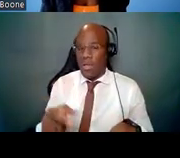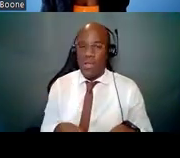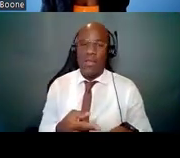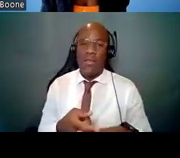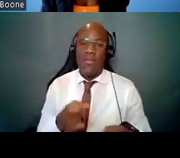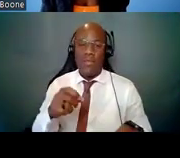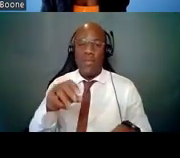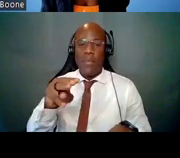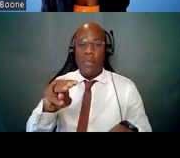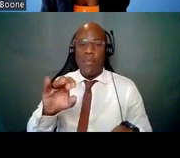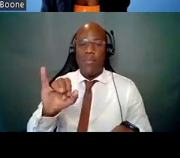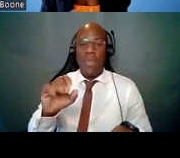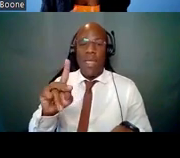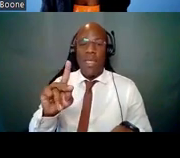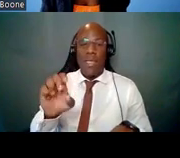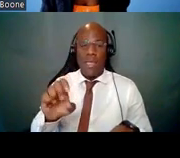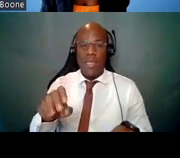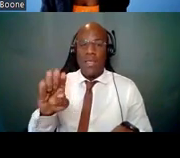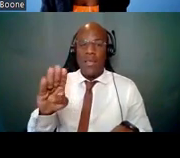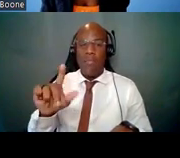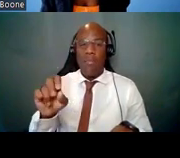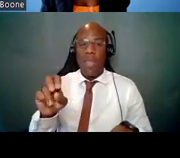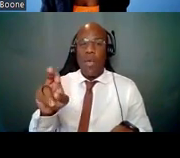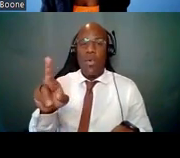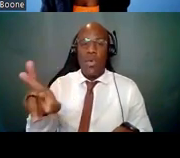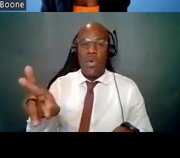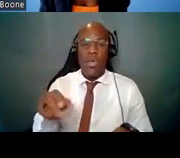for Extramural Research here at the NIH.